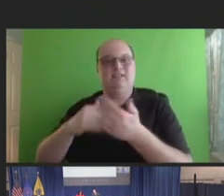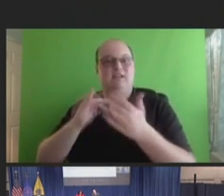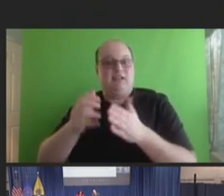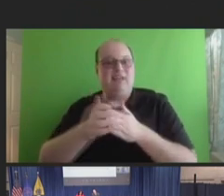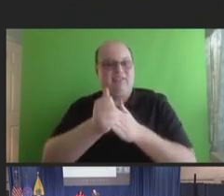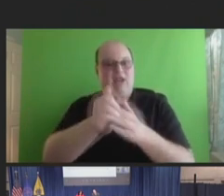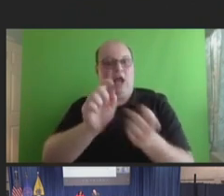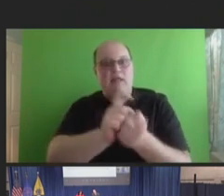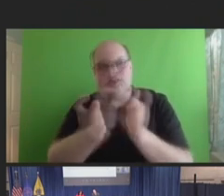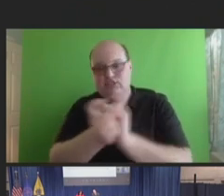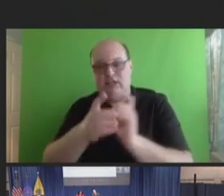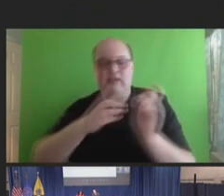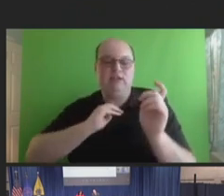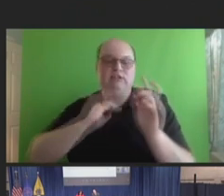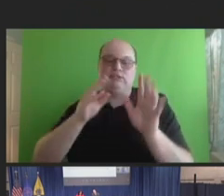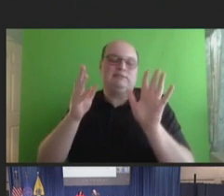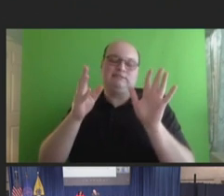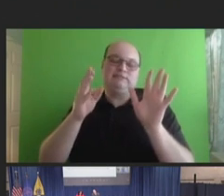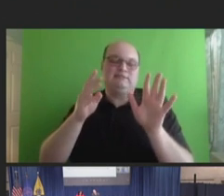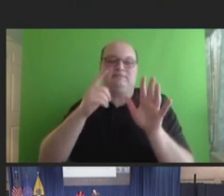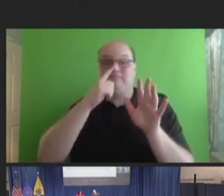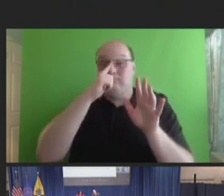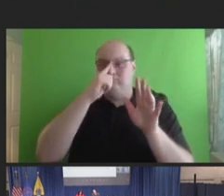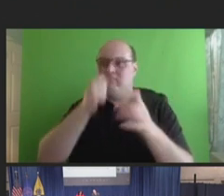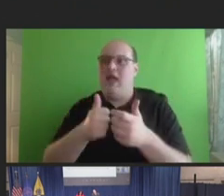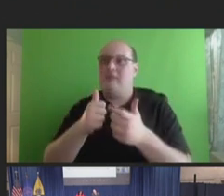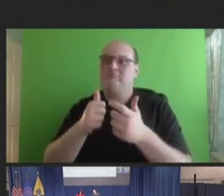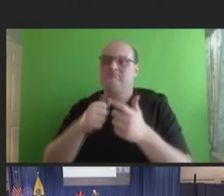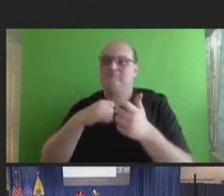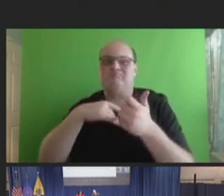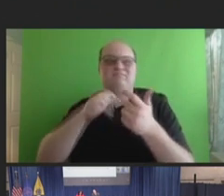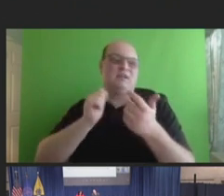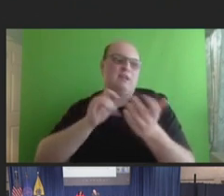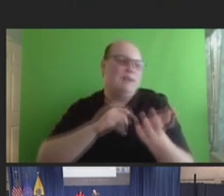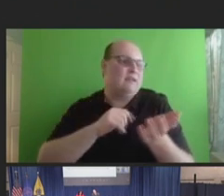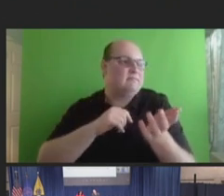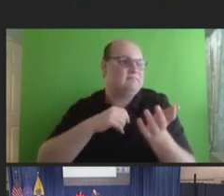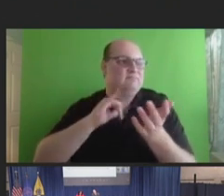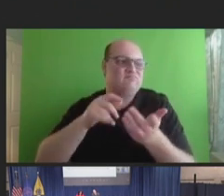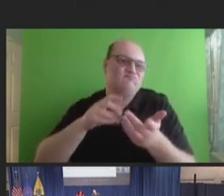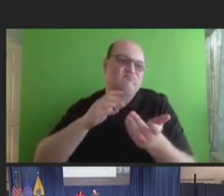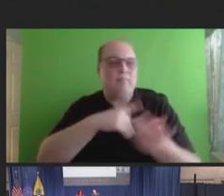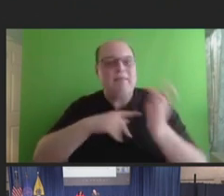I think has really kind of worn some people out. So, it's really kind of taken the vaccine-hesitant